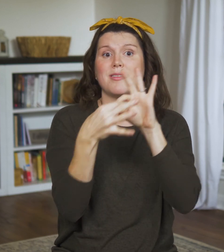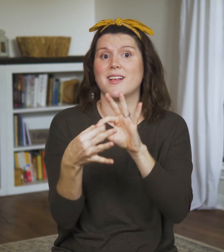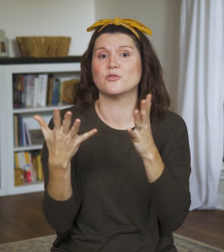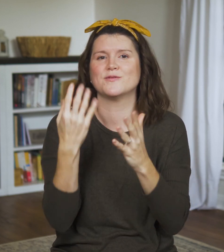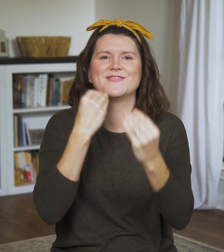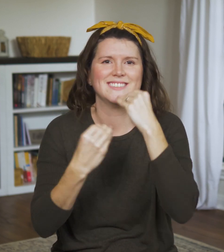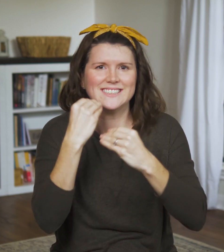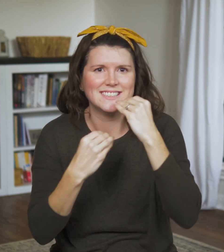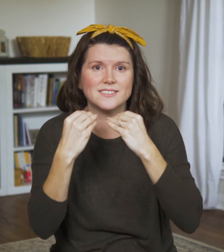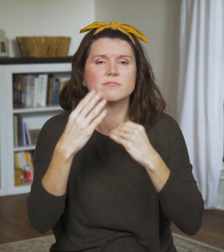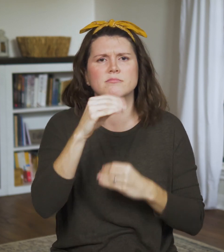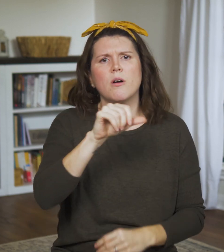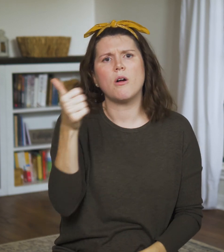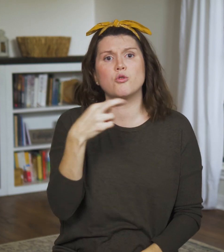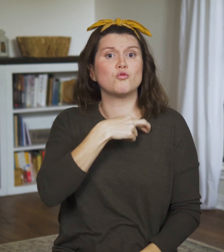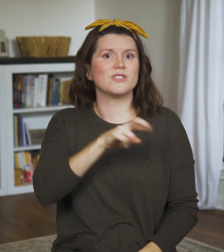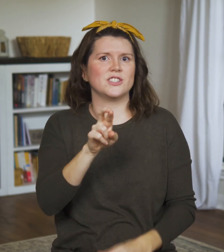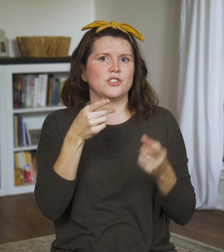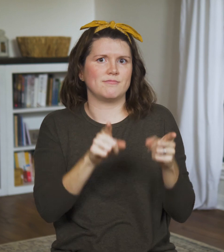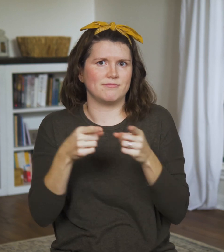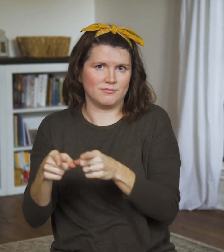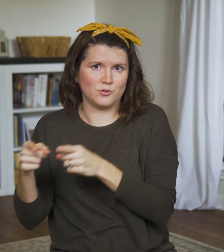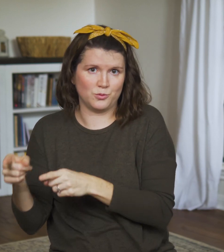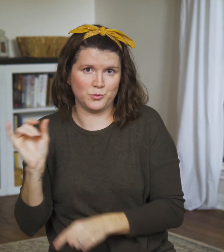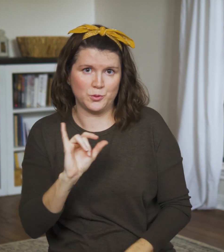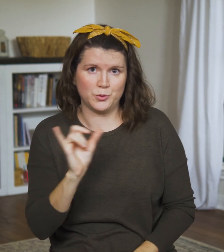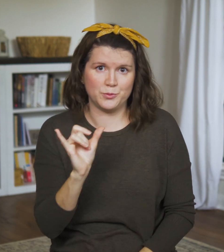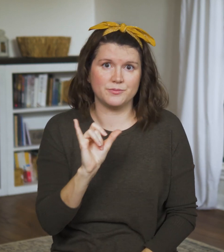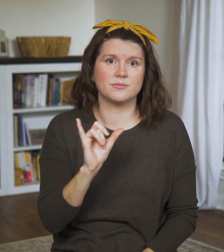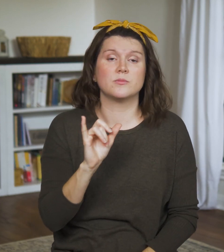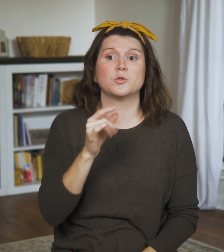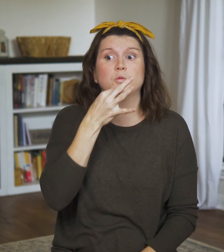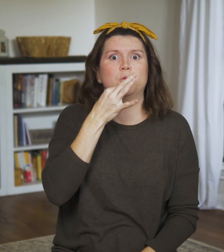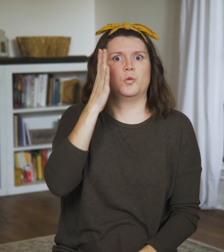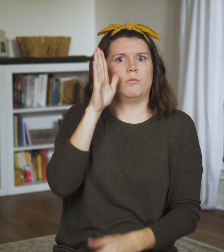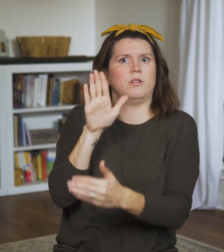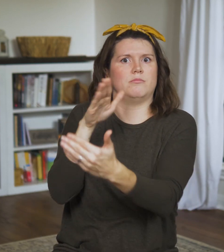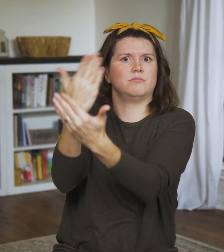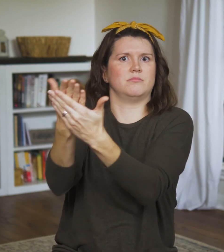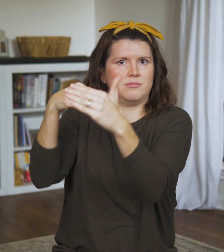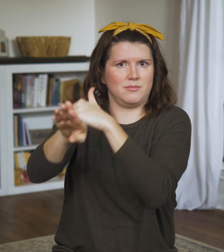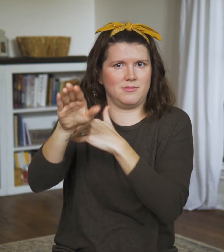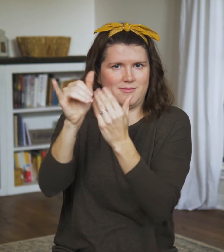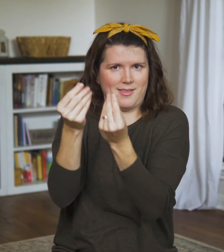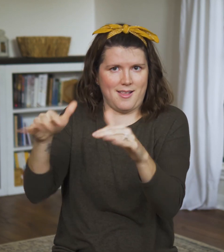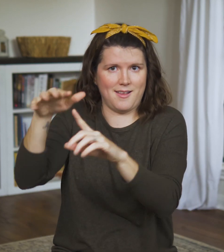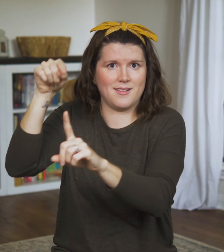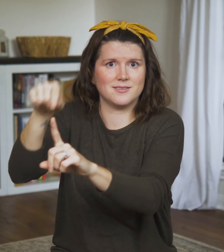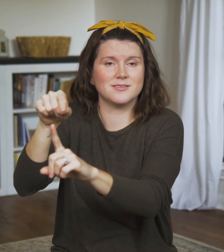and the religious calendar they’ll follow once they’re in the land.